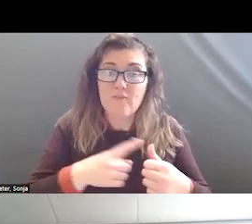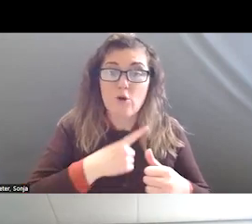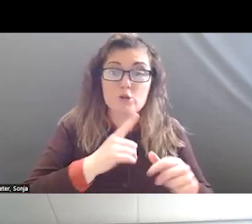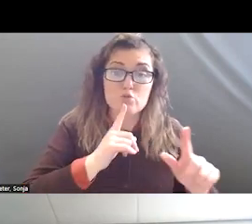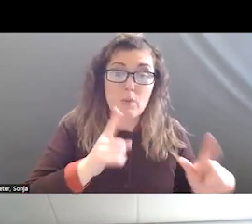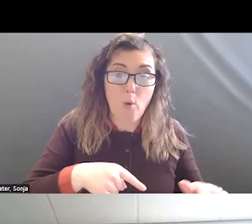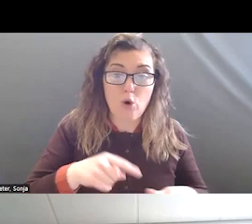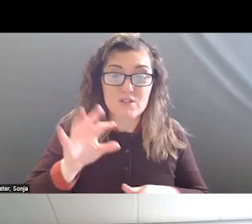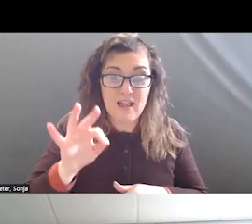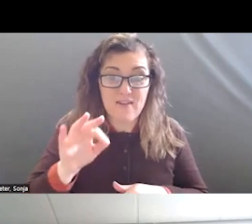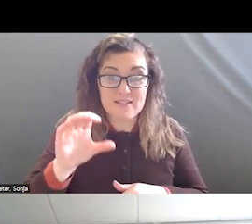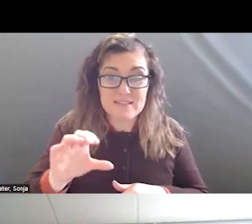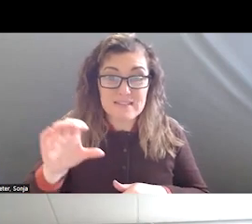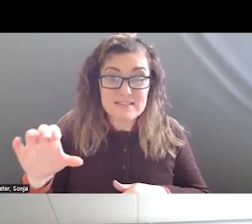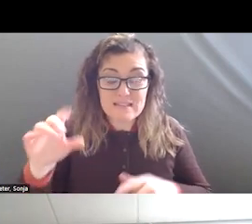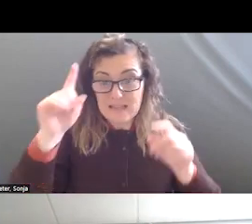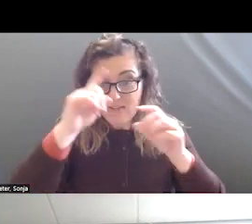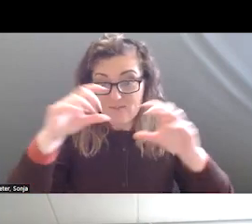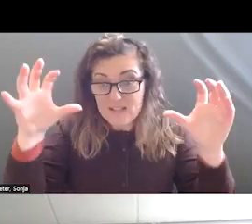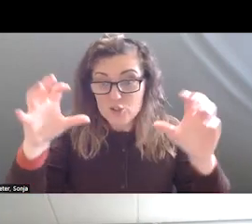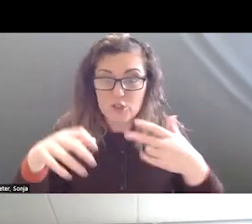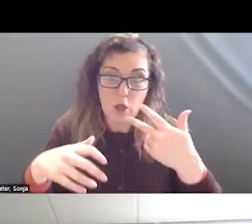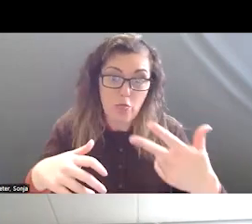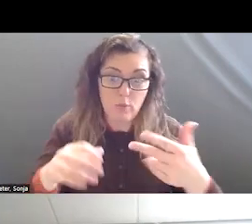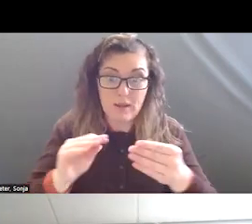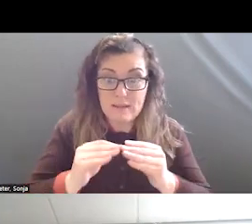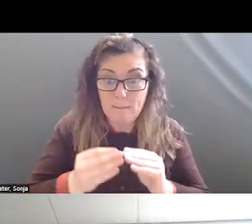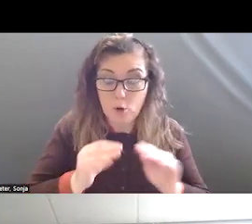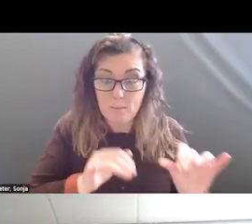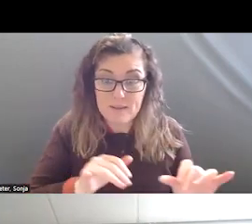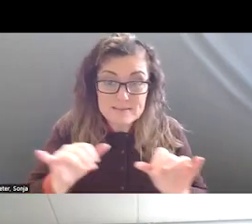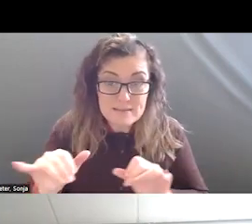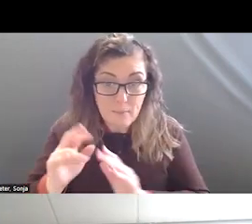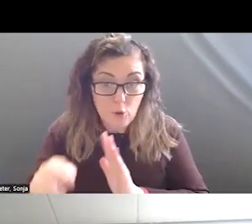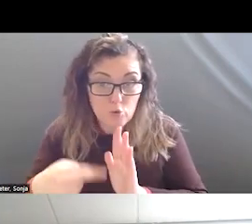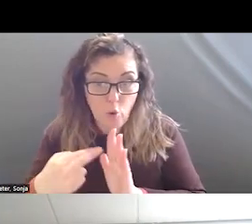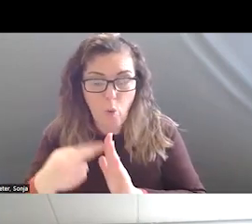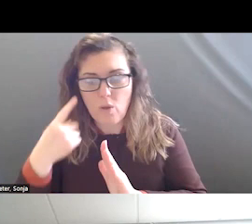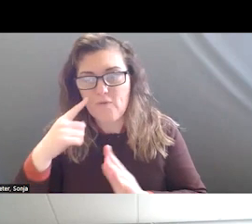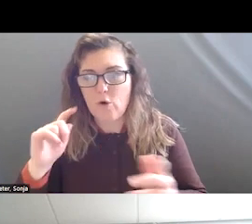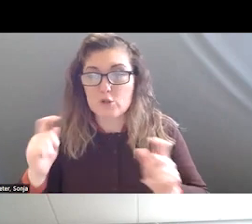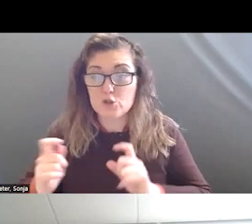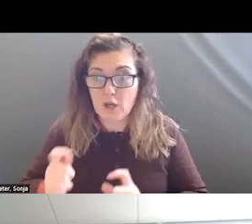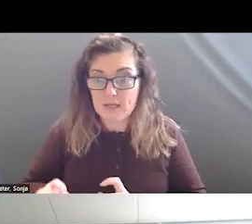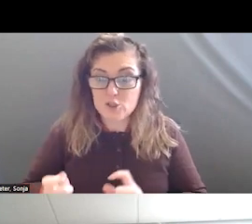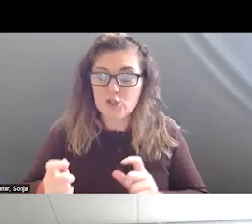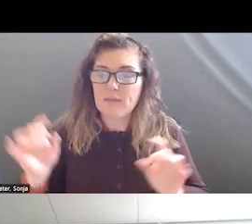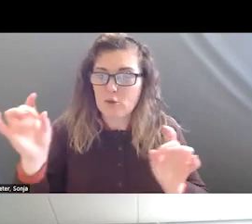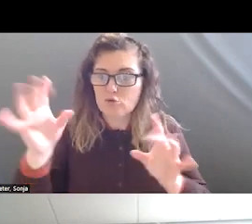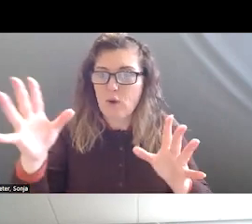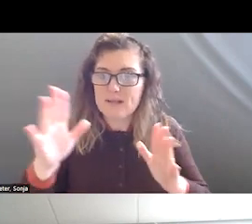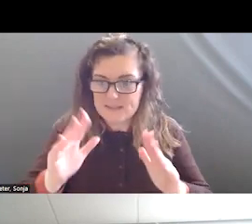ENVISIONED THAT 988 COULD PLAY A SIMILAR ROLE IN CRISIS SERVICES THAT